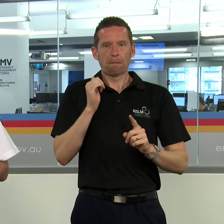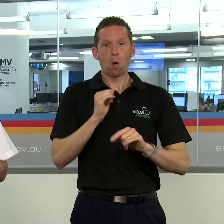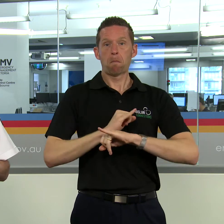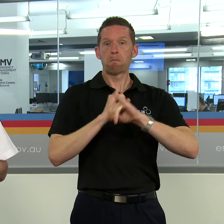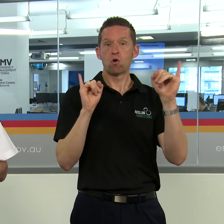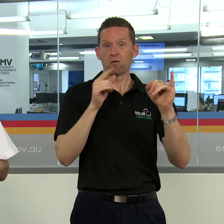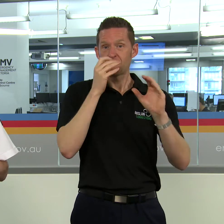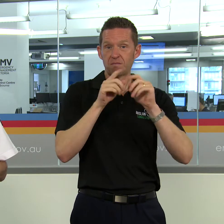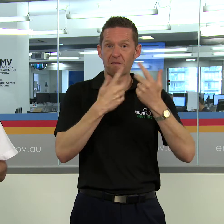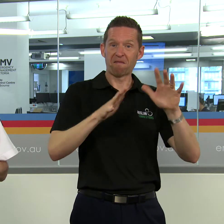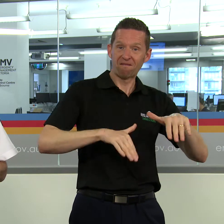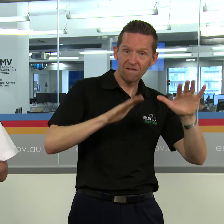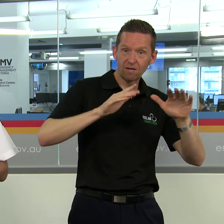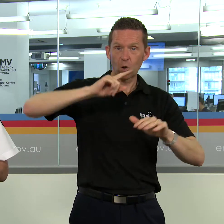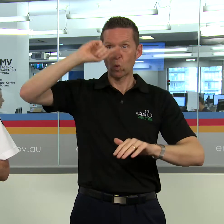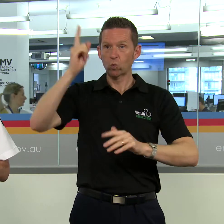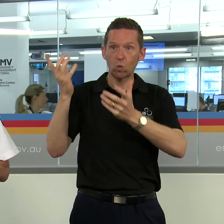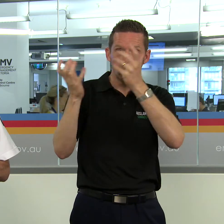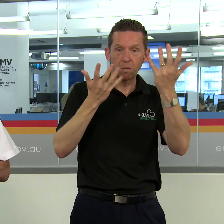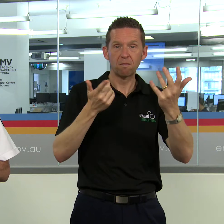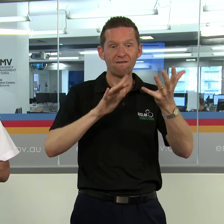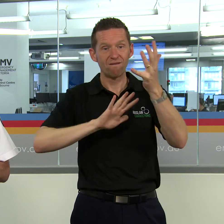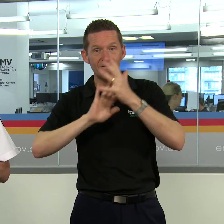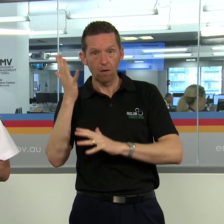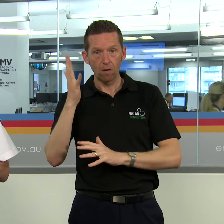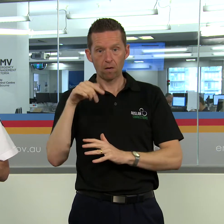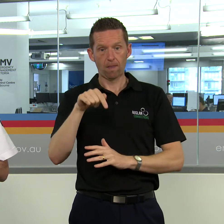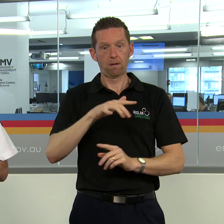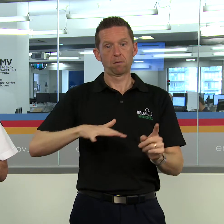the flood, the storm, the fire, we live in that environment that could be the case.